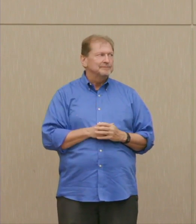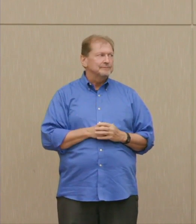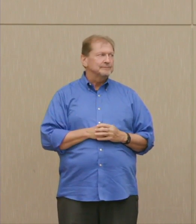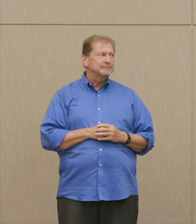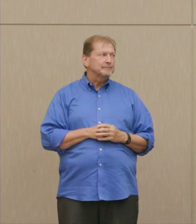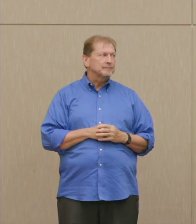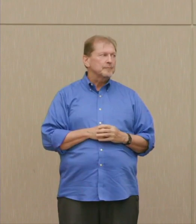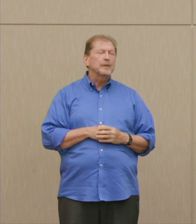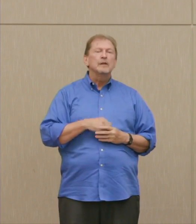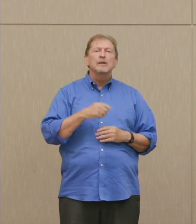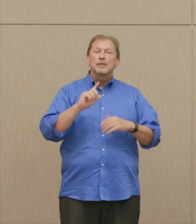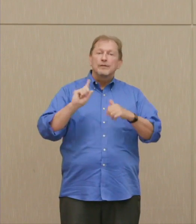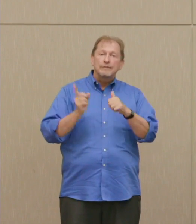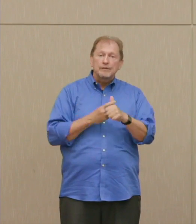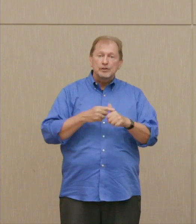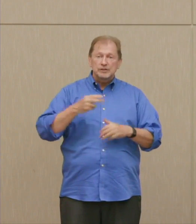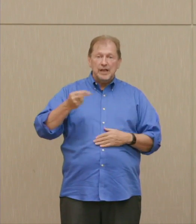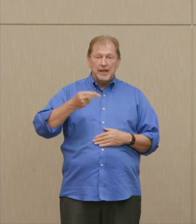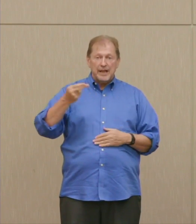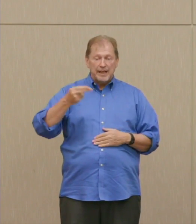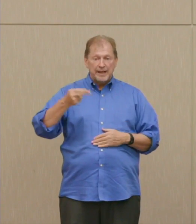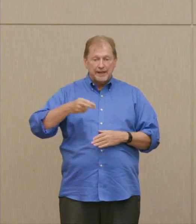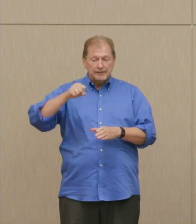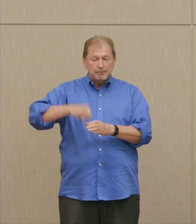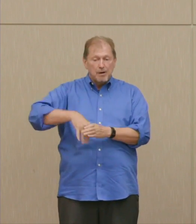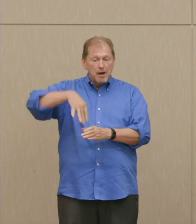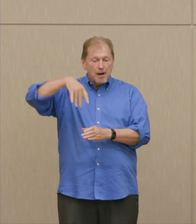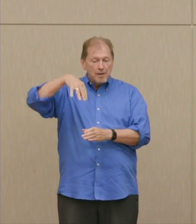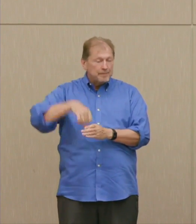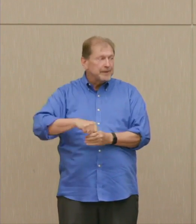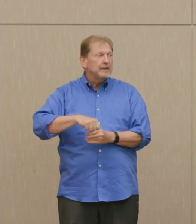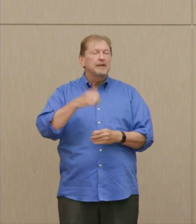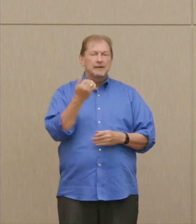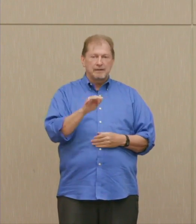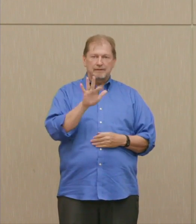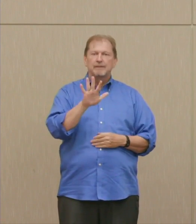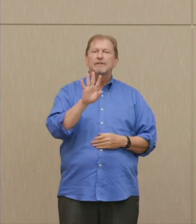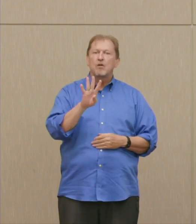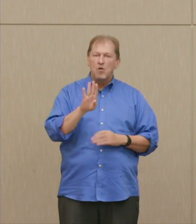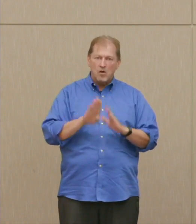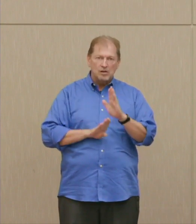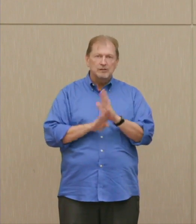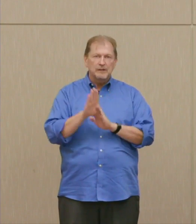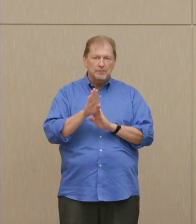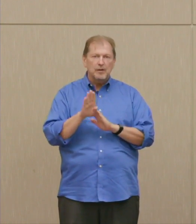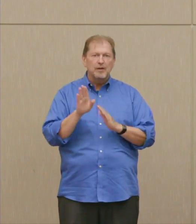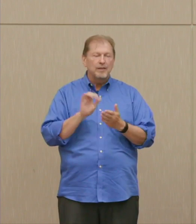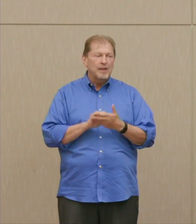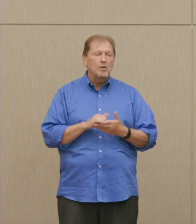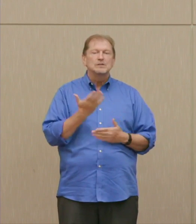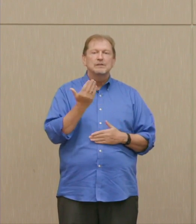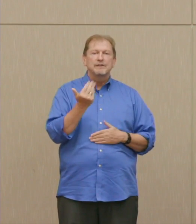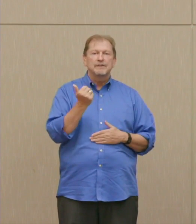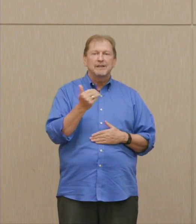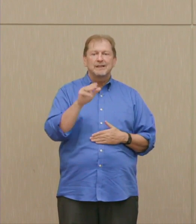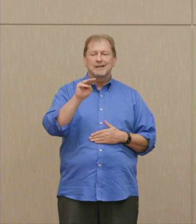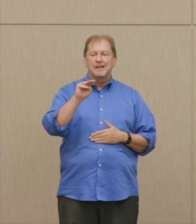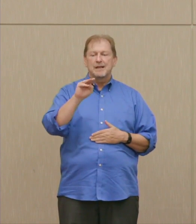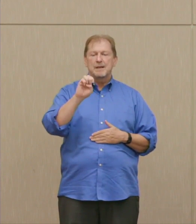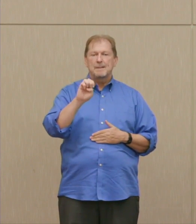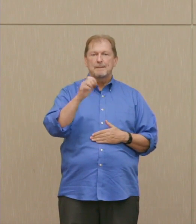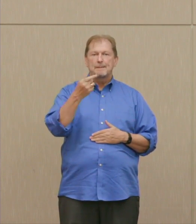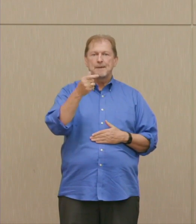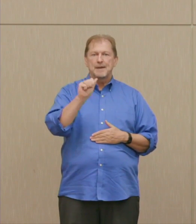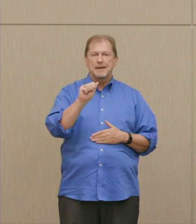The first H-bomb, droppable H-bomb we had in '54, was 15 megatons, that's million tons